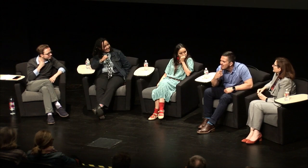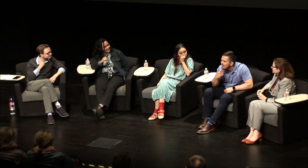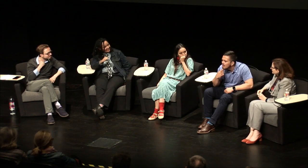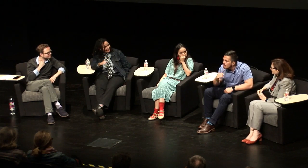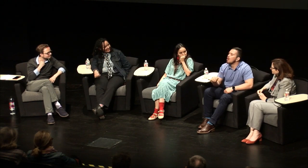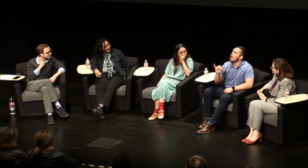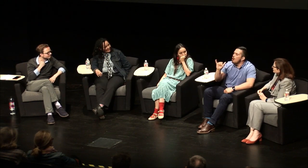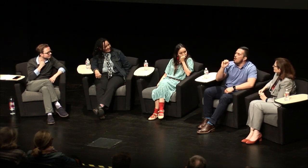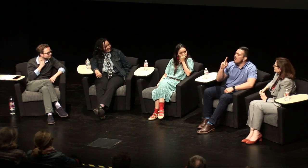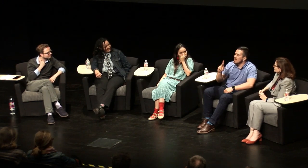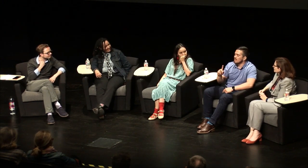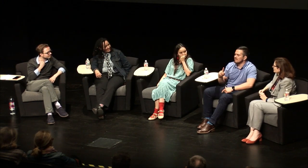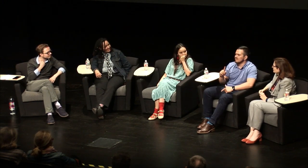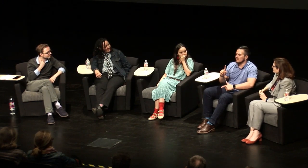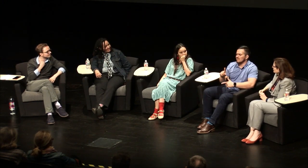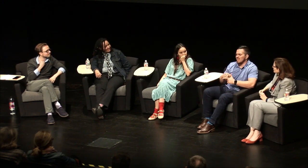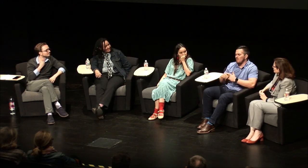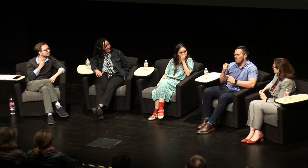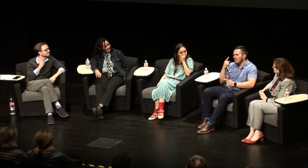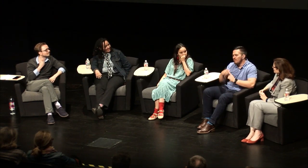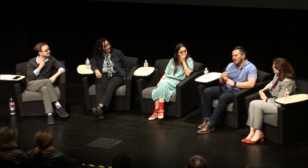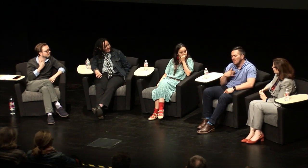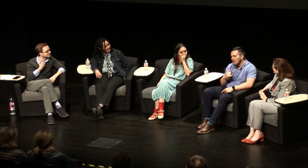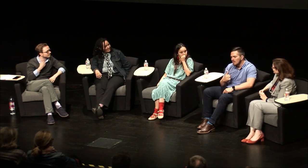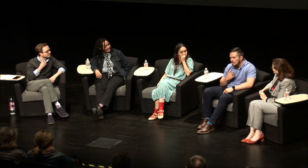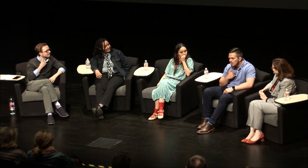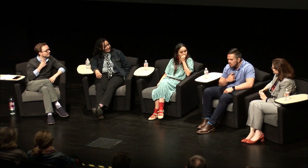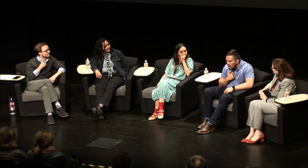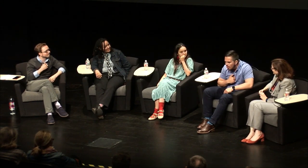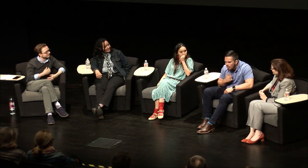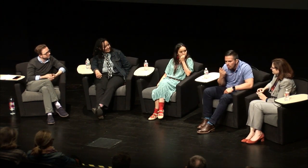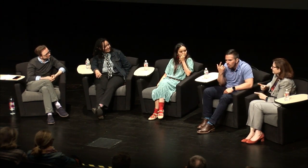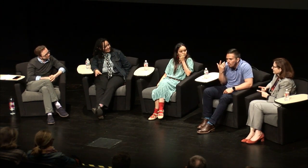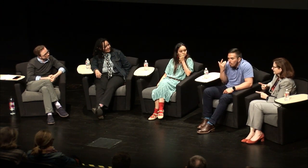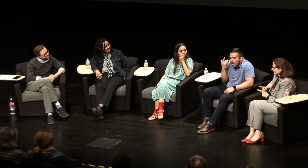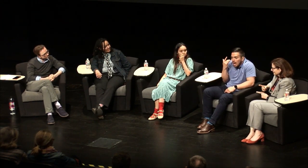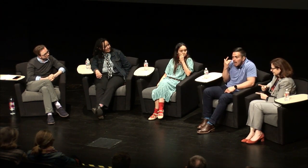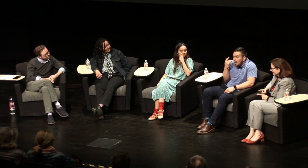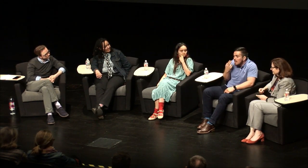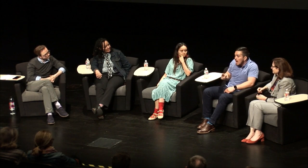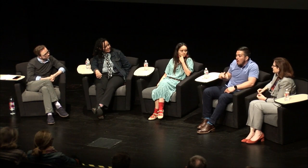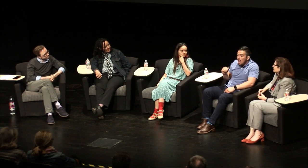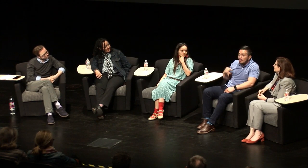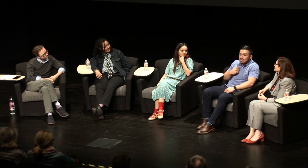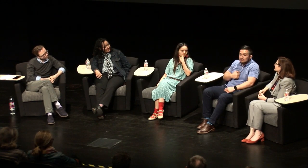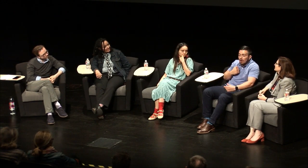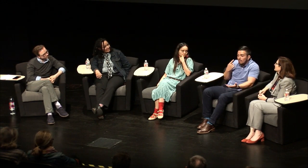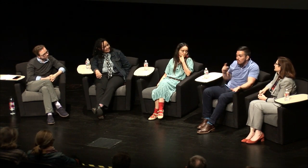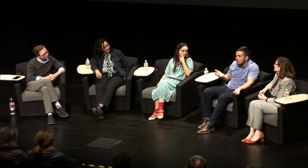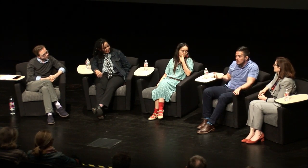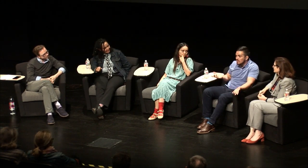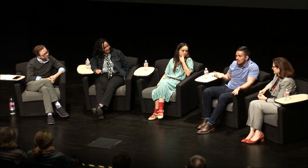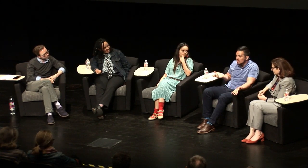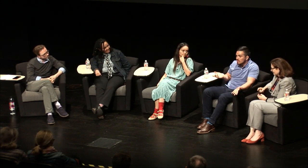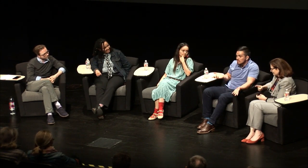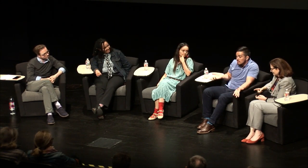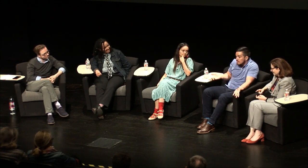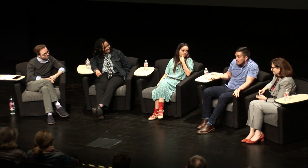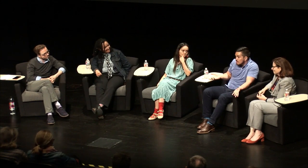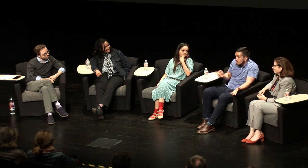did you say? - oh, okay," and then I like sorry. And I'm like why the hell am i apologizing?